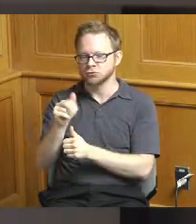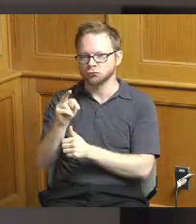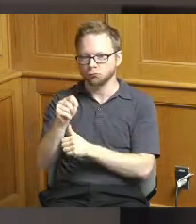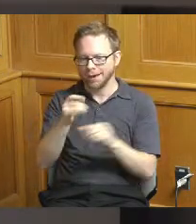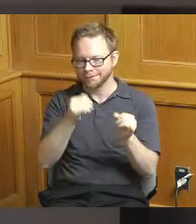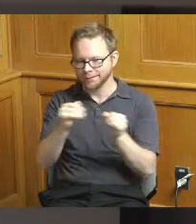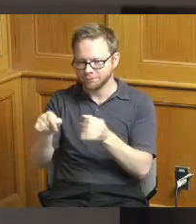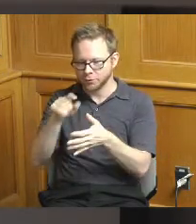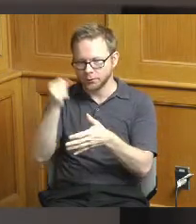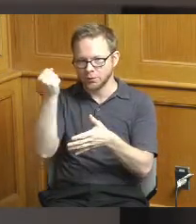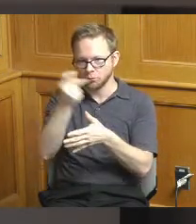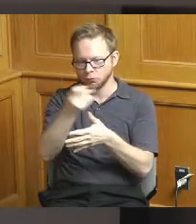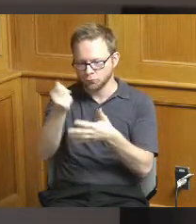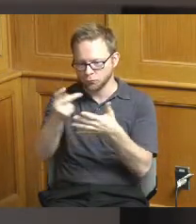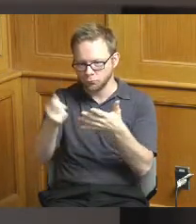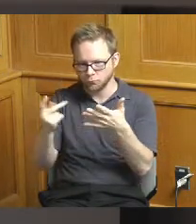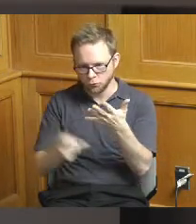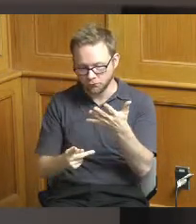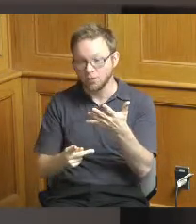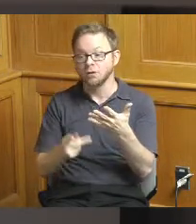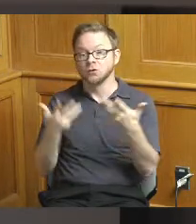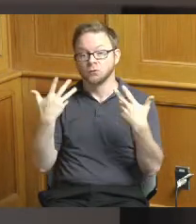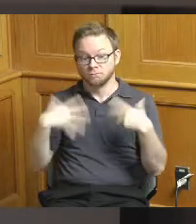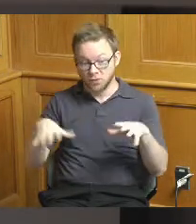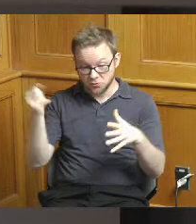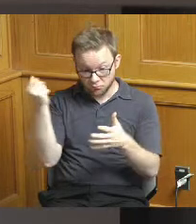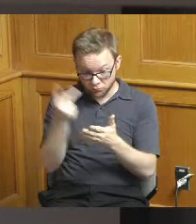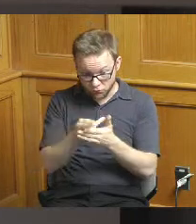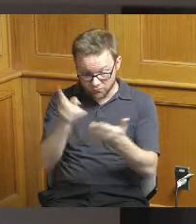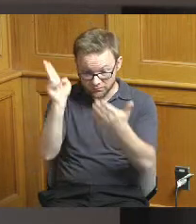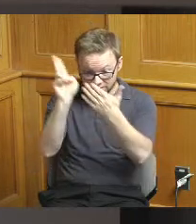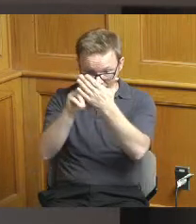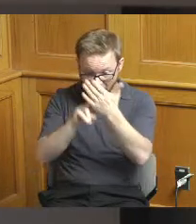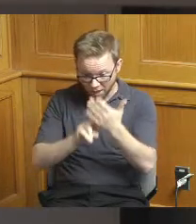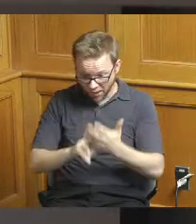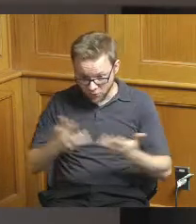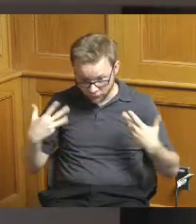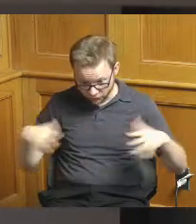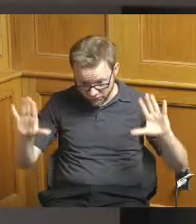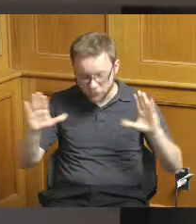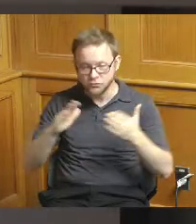the agreements are approved once they're signed the communities can commence the the projects so